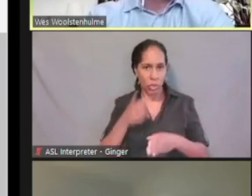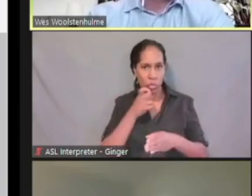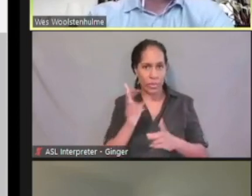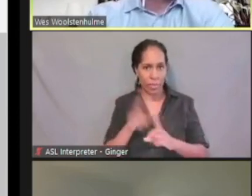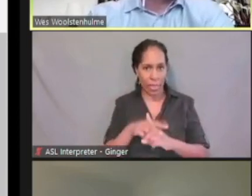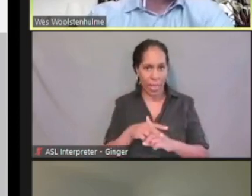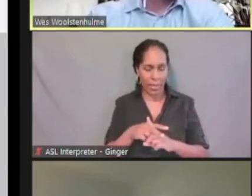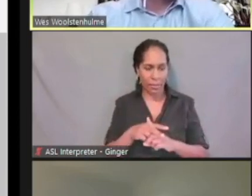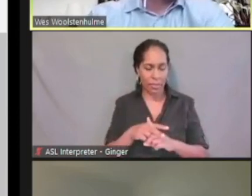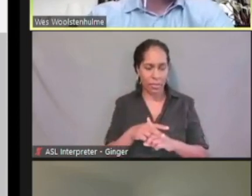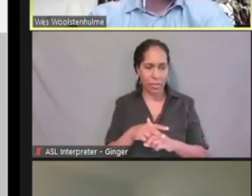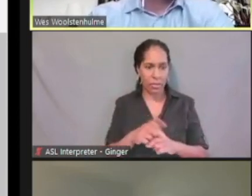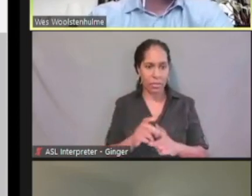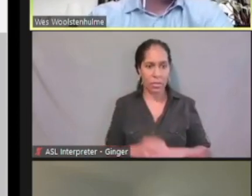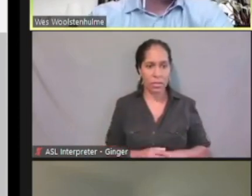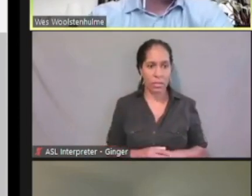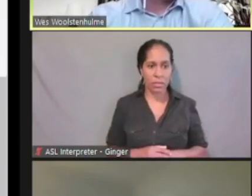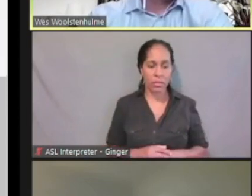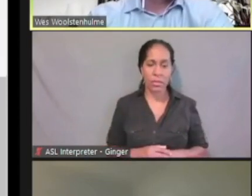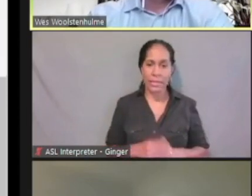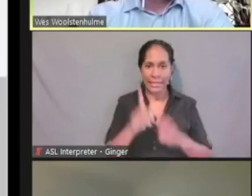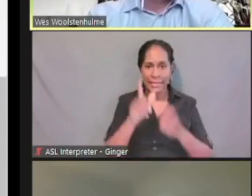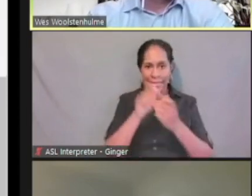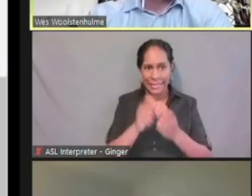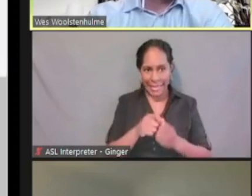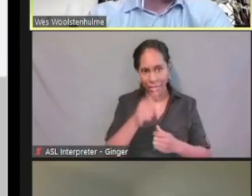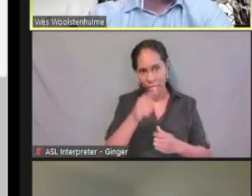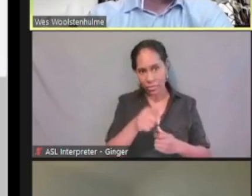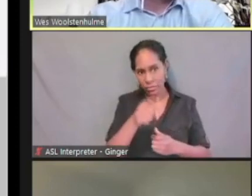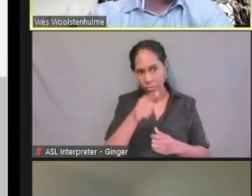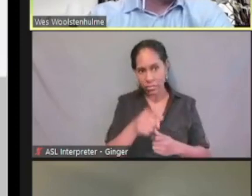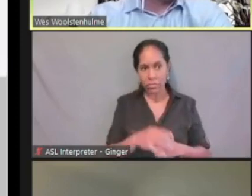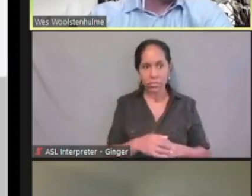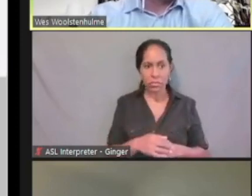These are some of the details we want to know. Why we need to know them,